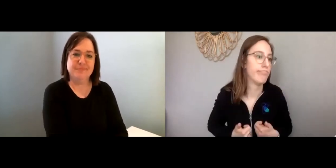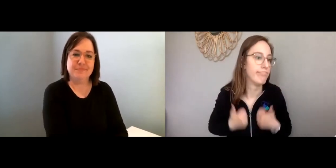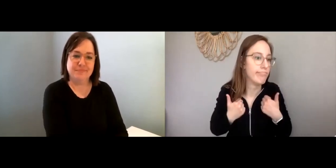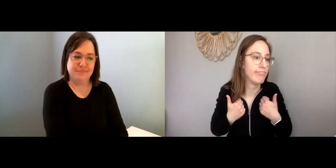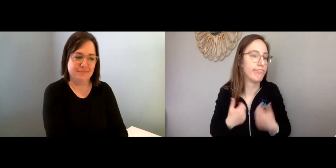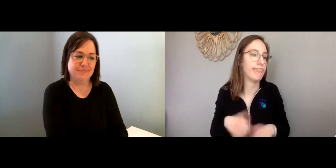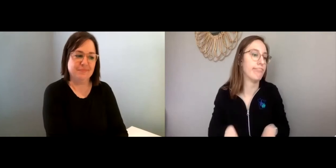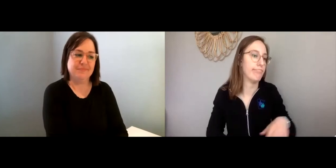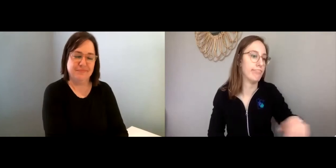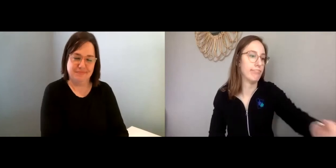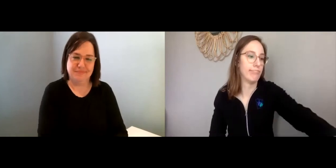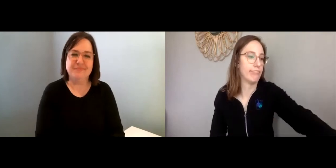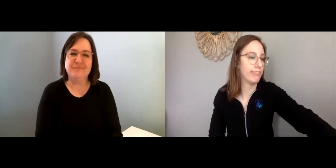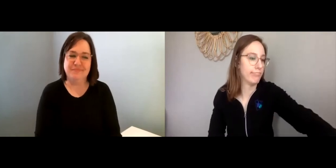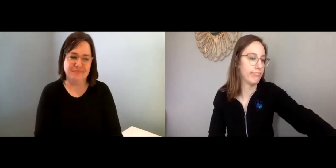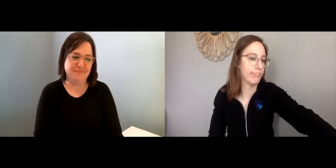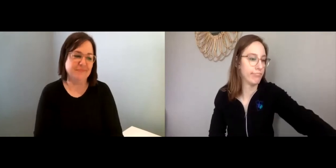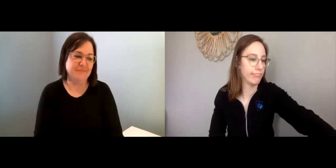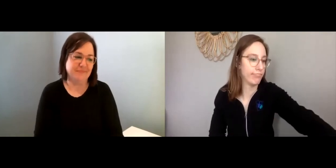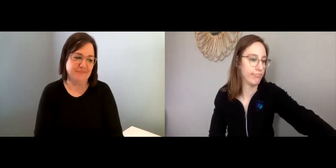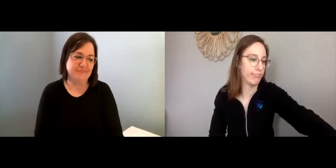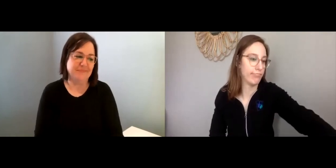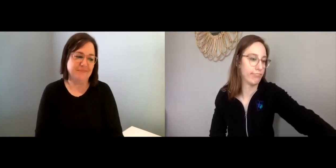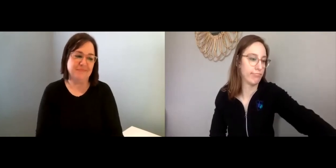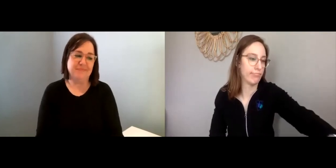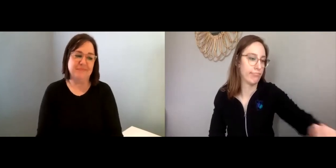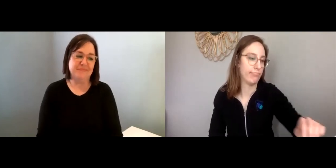I mean it's the things you can do, really for your own...